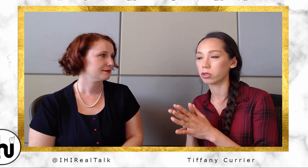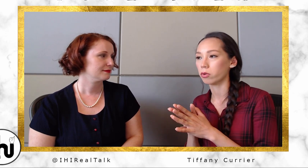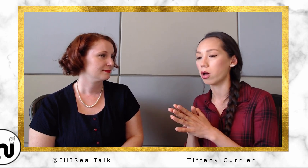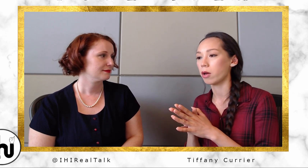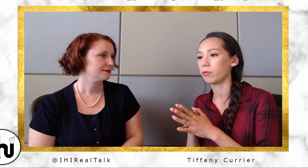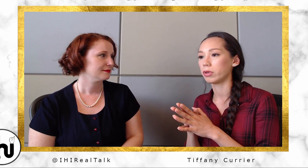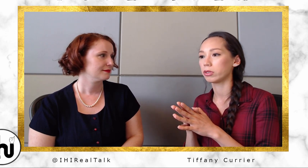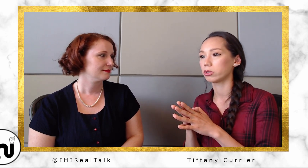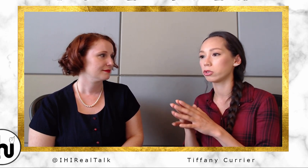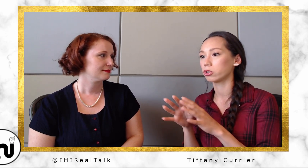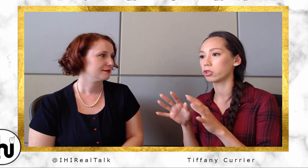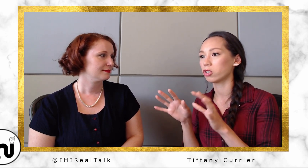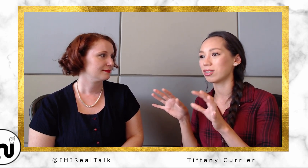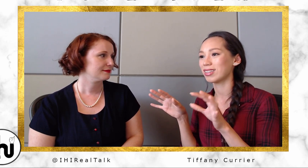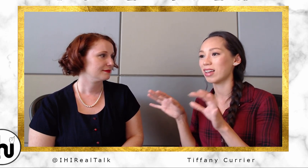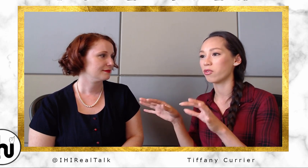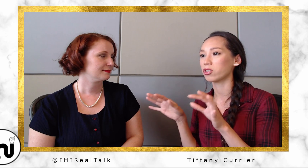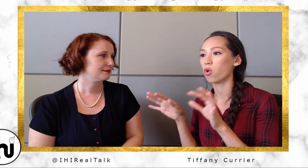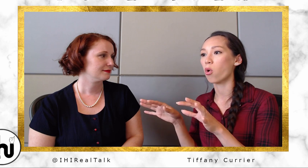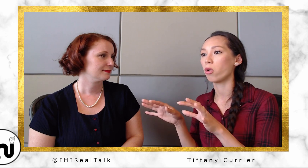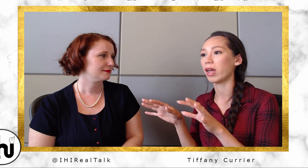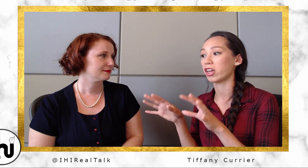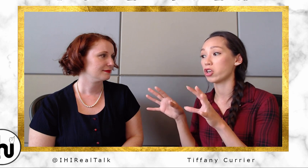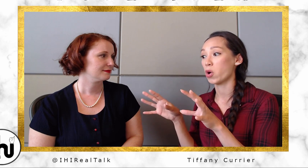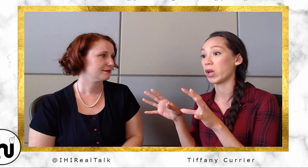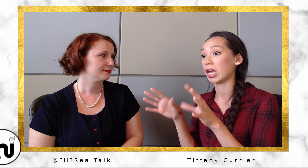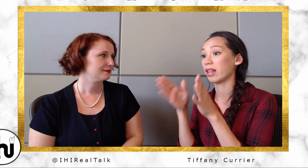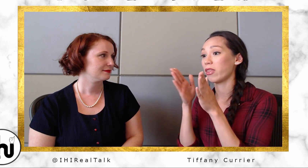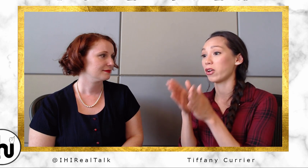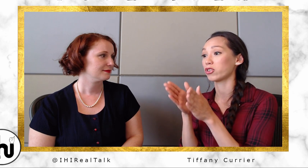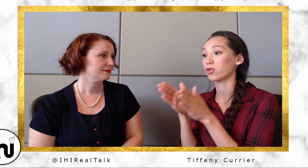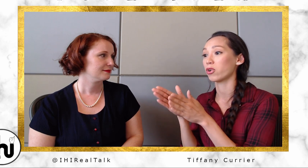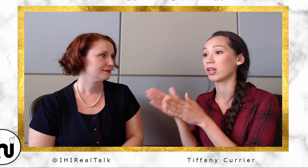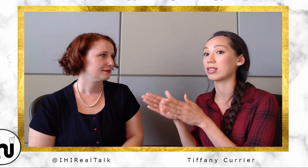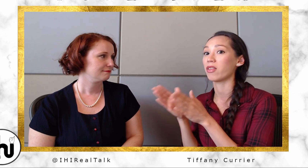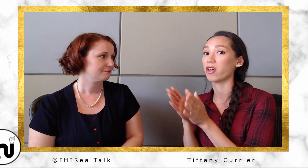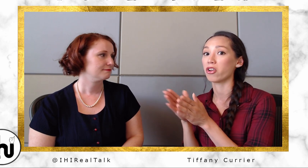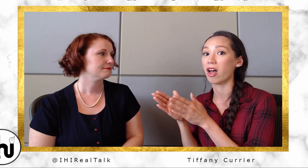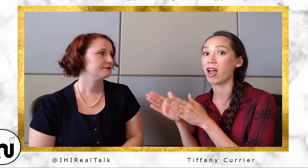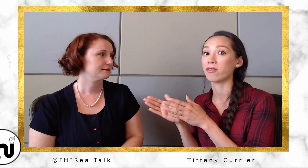um, just the Deaf as a whole. Like knowing their stories and their lives and their